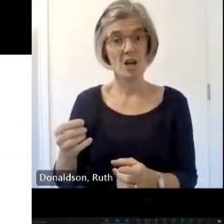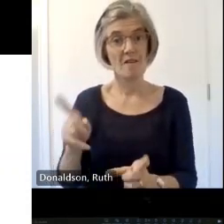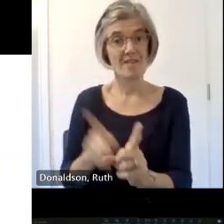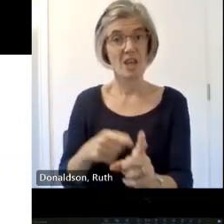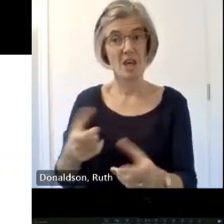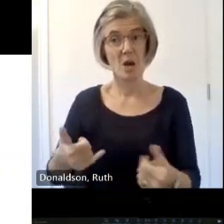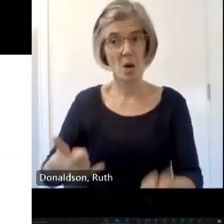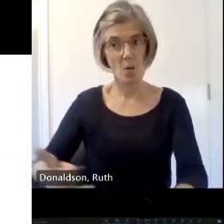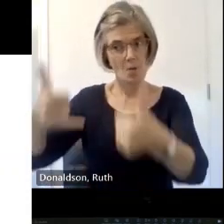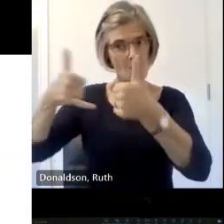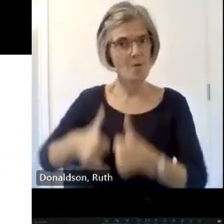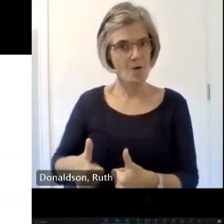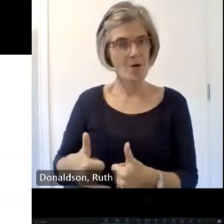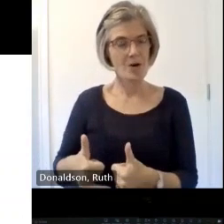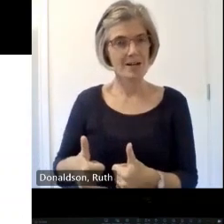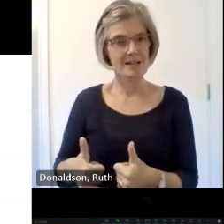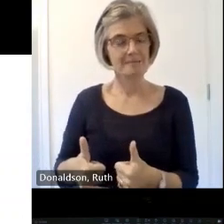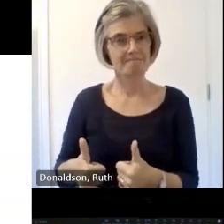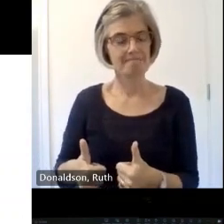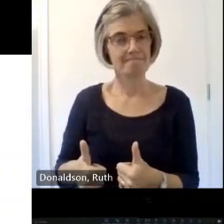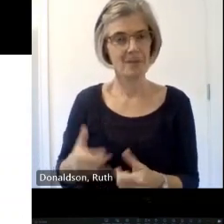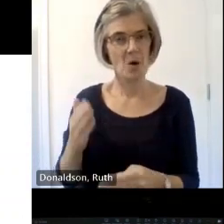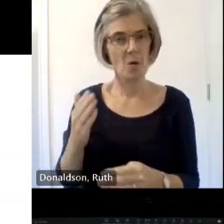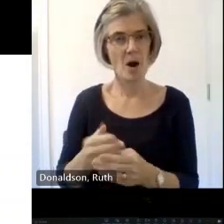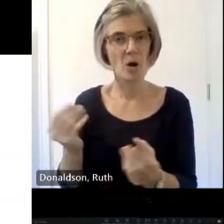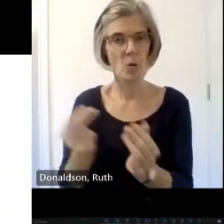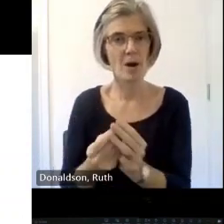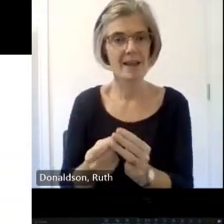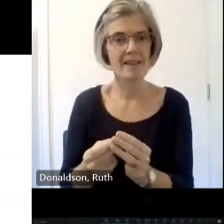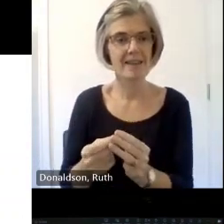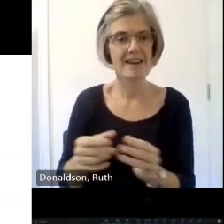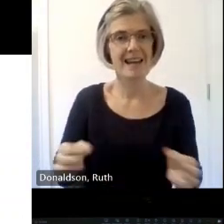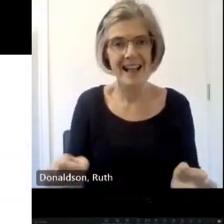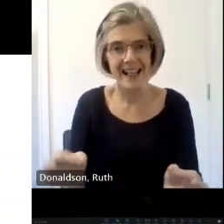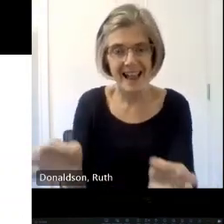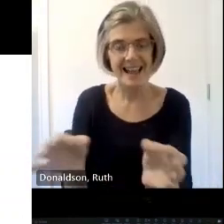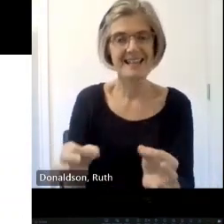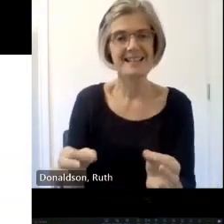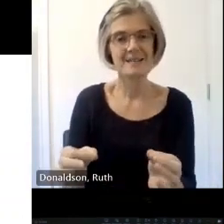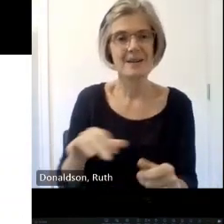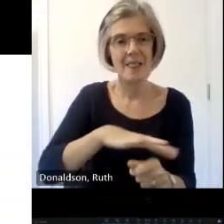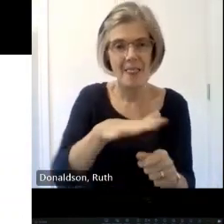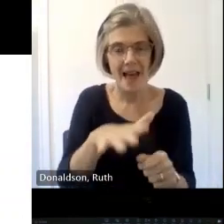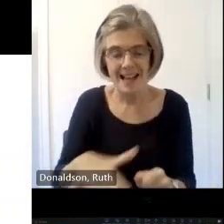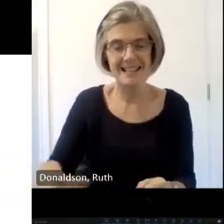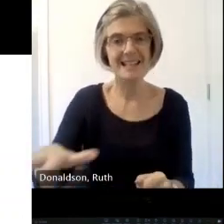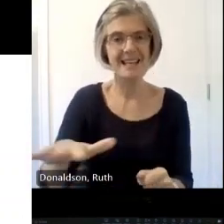and Landscapes um in the Glorious Gardens of East Lan research project she was a Founder member of